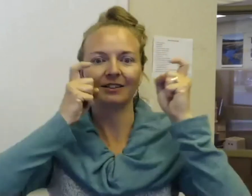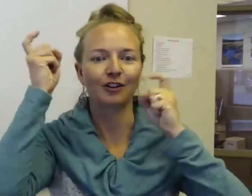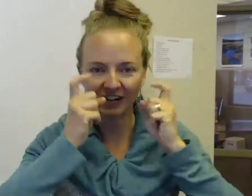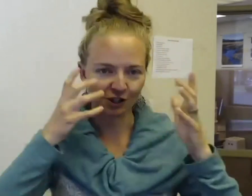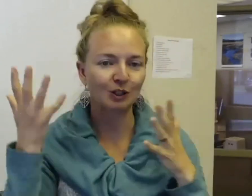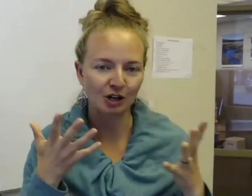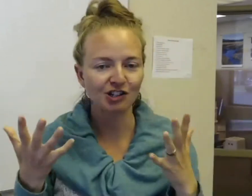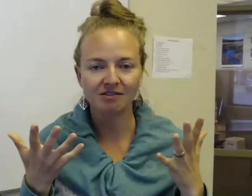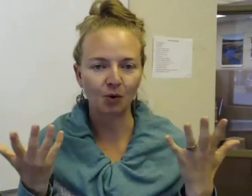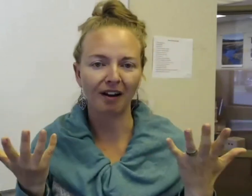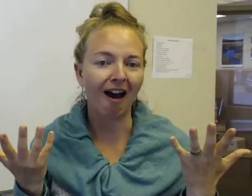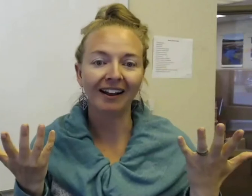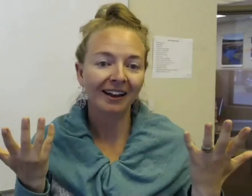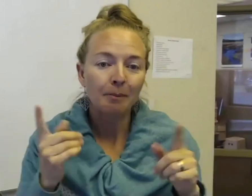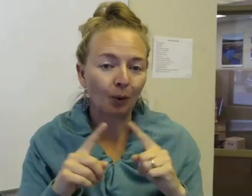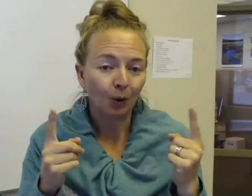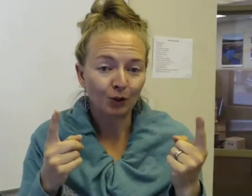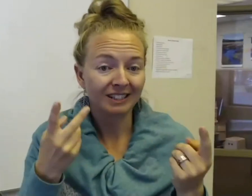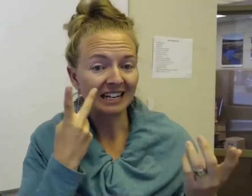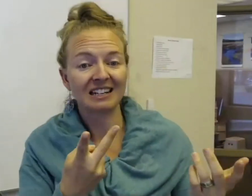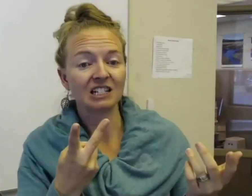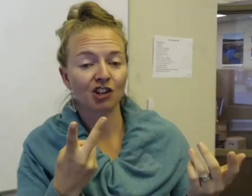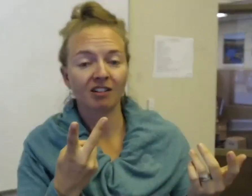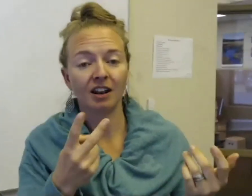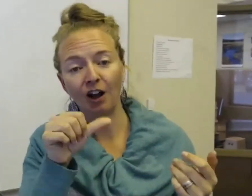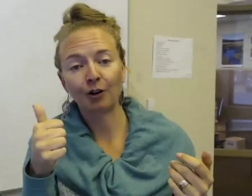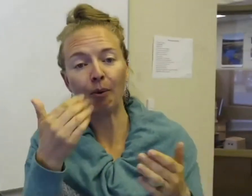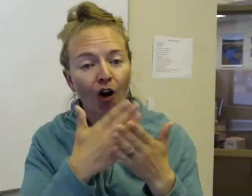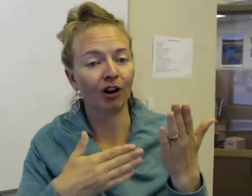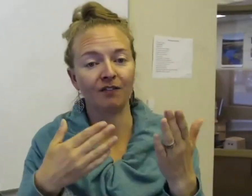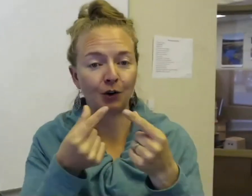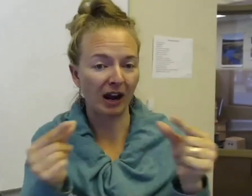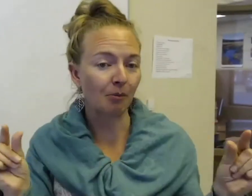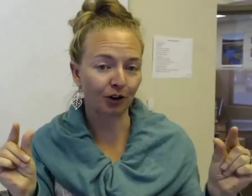their facial expressions and what-not, but what we're seeing is just another part of the grammar